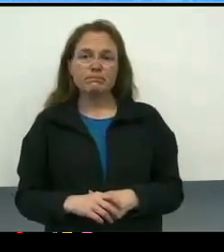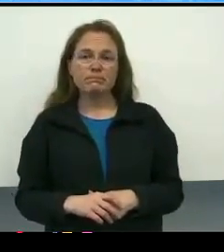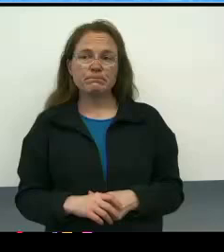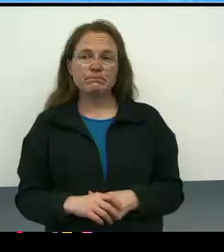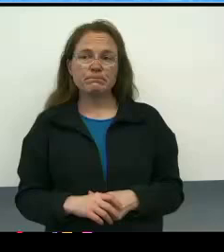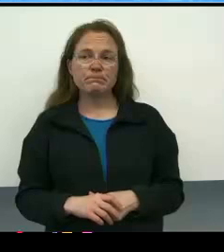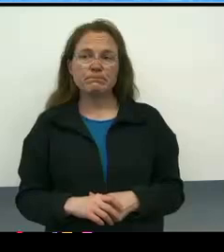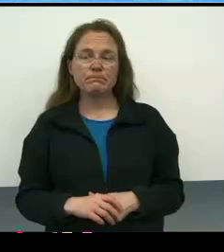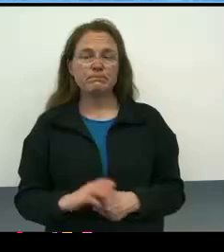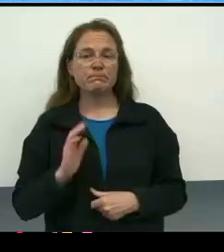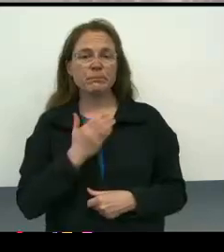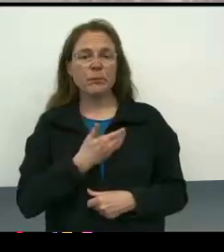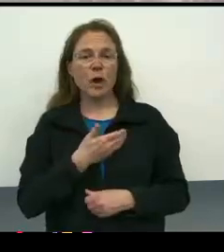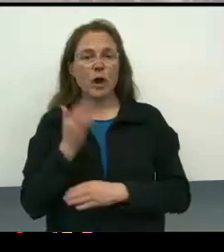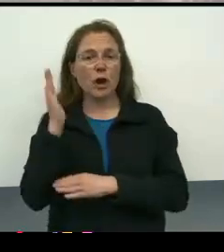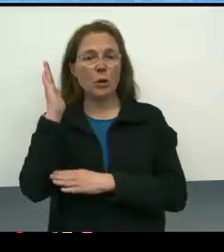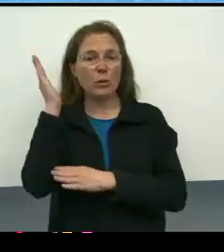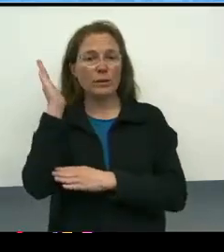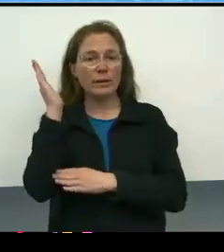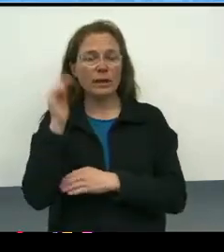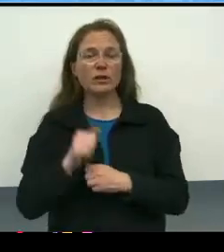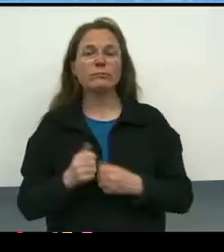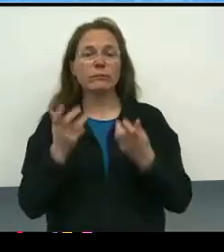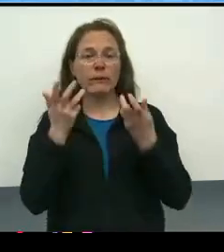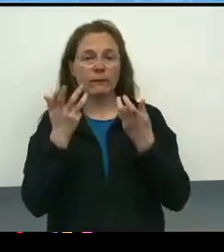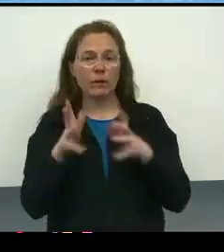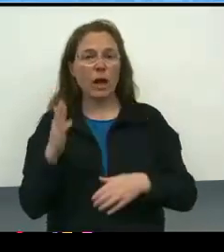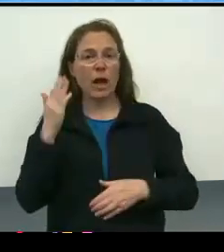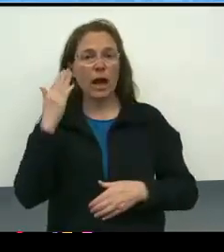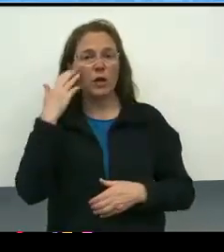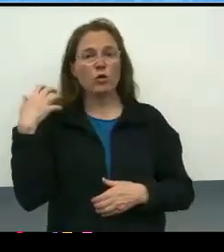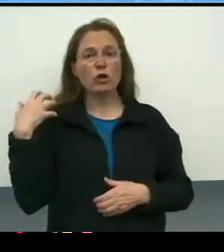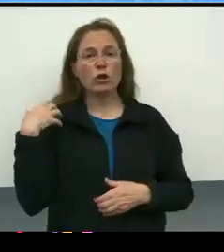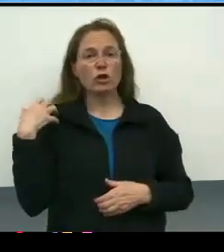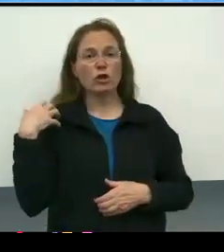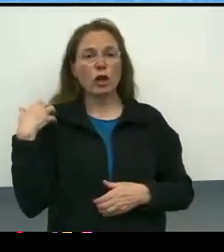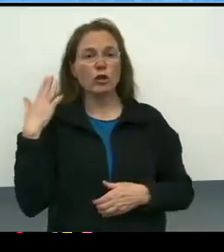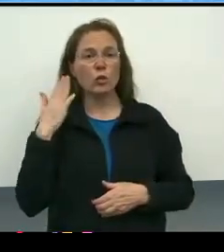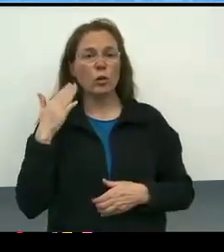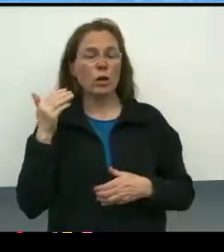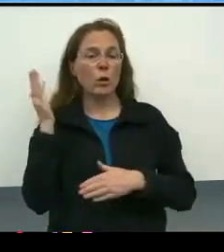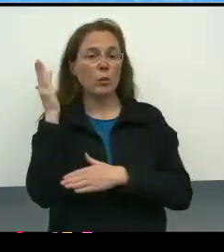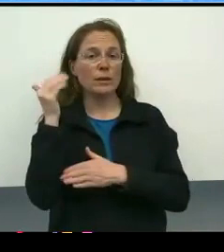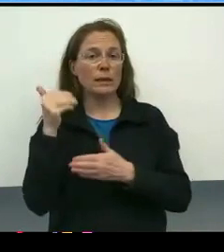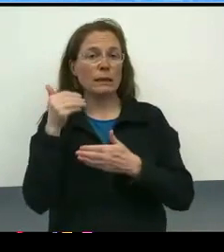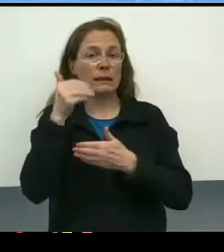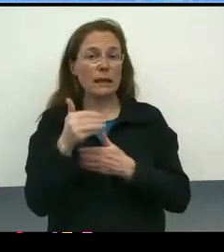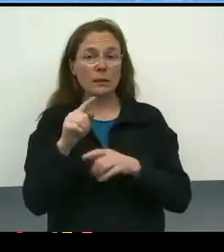That was our present. And we know that the oversight committee chairs will be presenting after us, but we're happy to take any questions that you have.